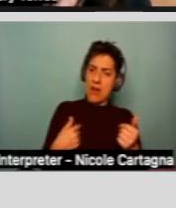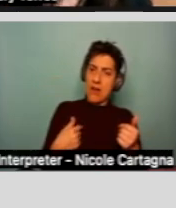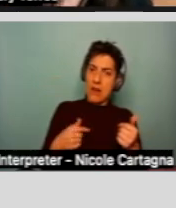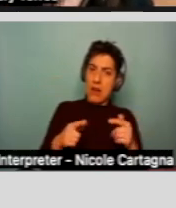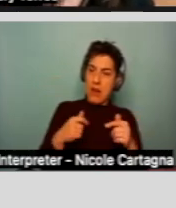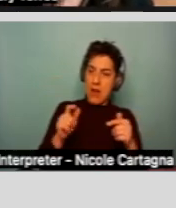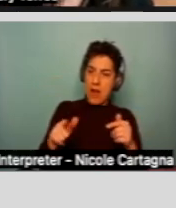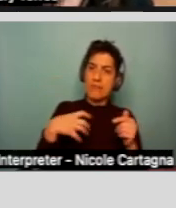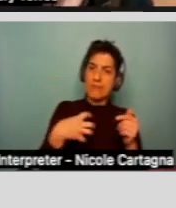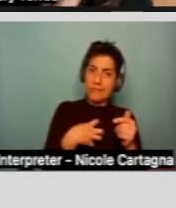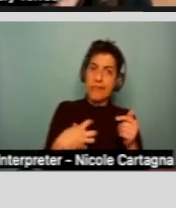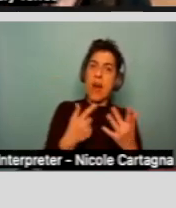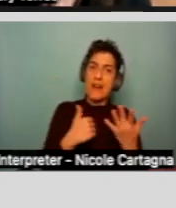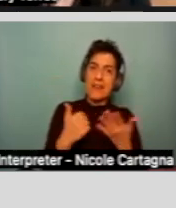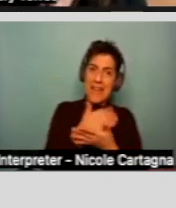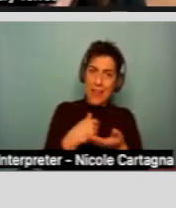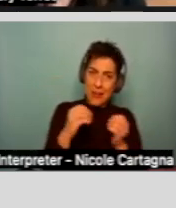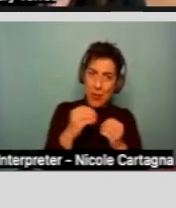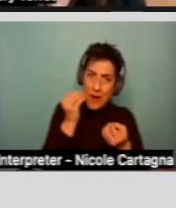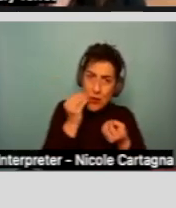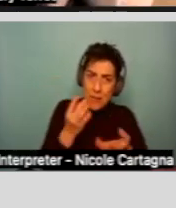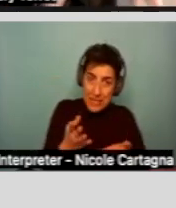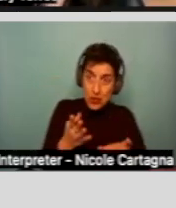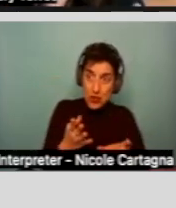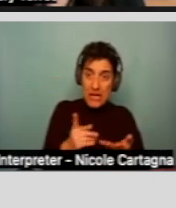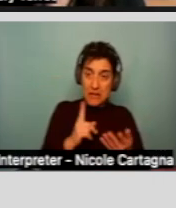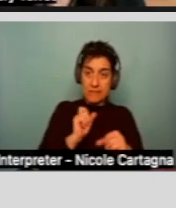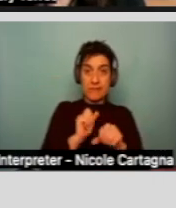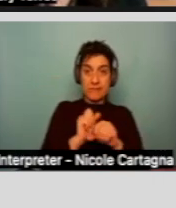more information to provide to the regional center and the judge.